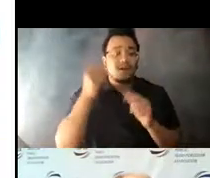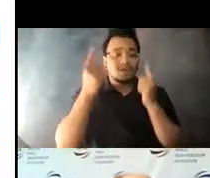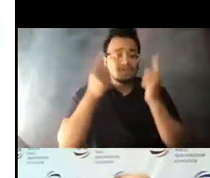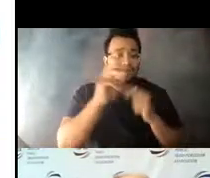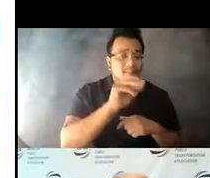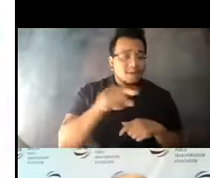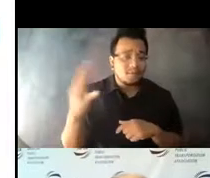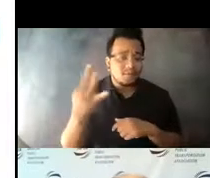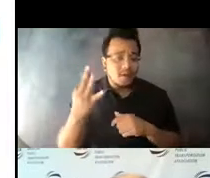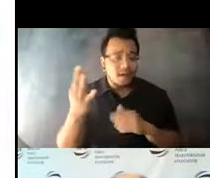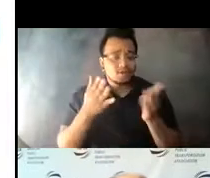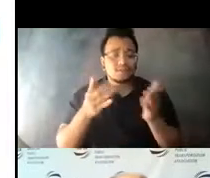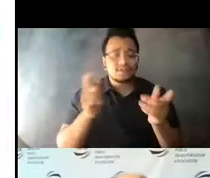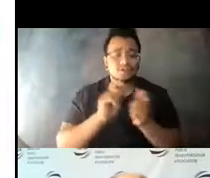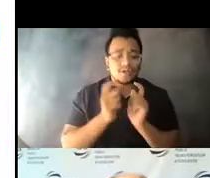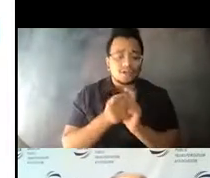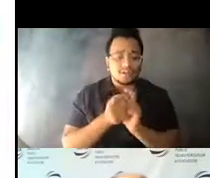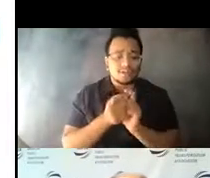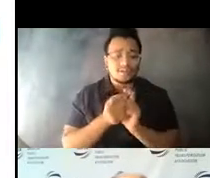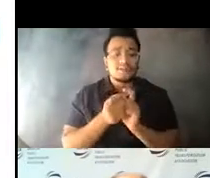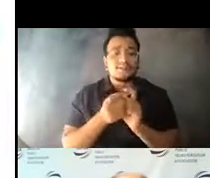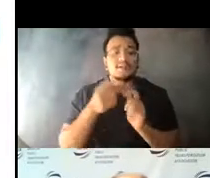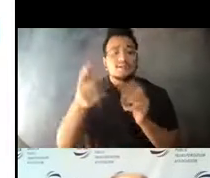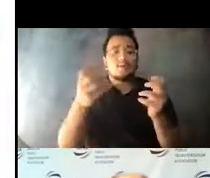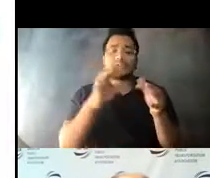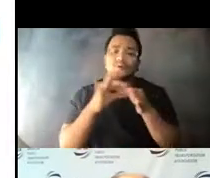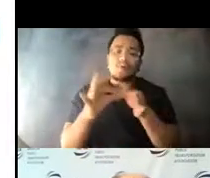14:13:14 Agencies are planning to better coordinate and increase service to and from educational